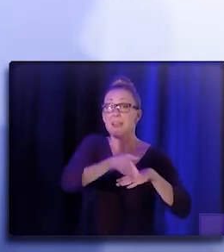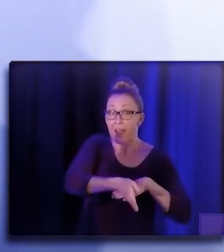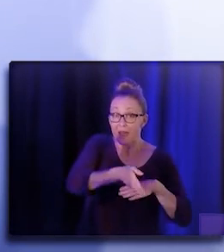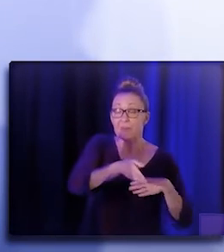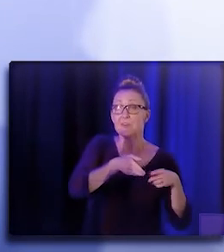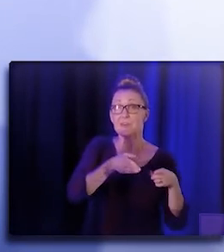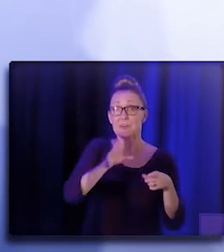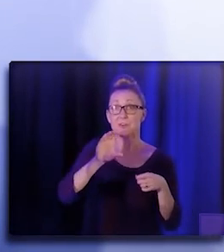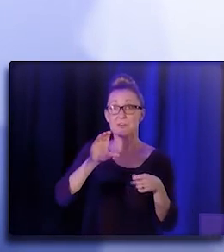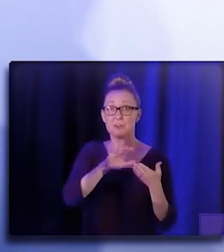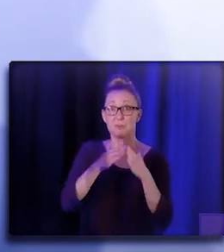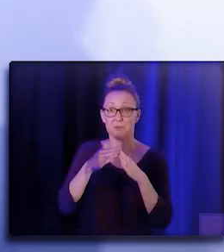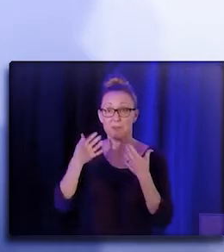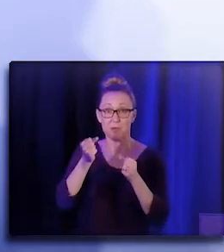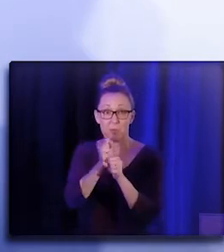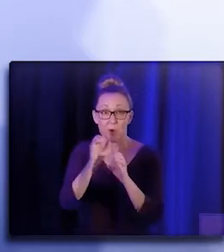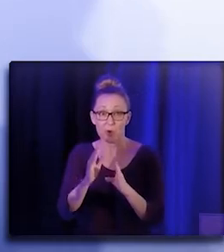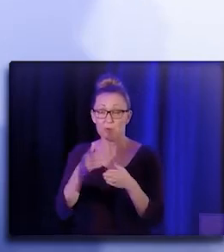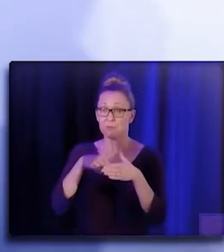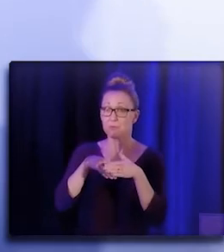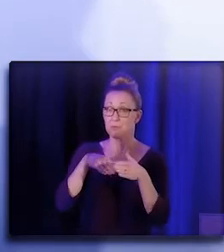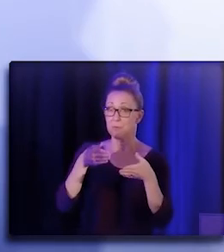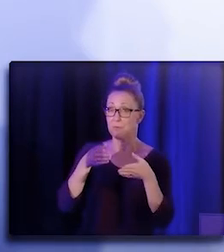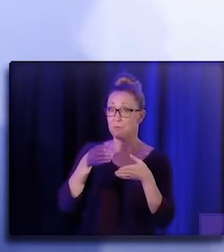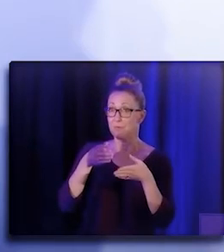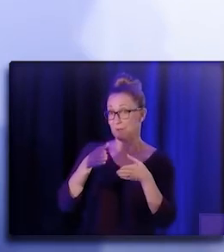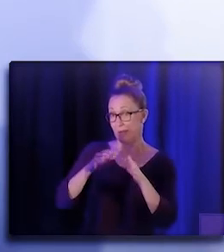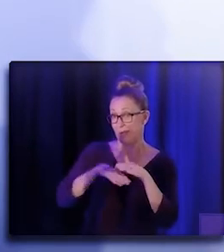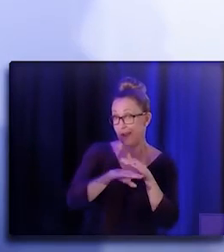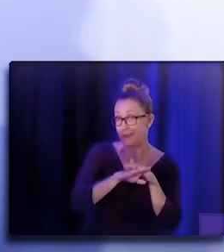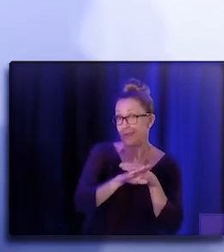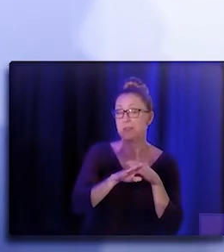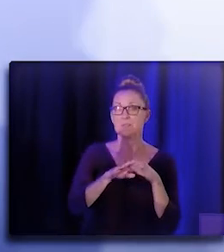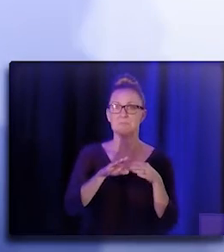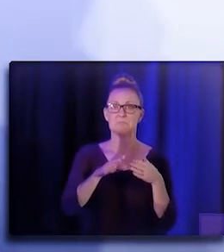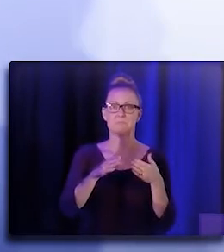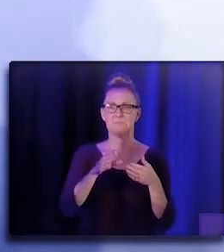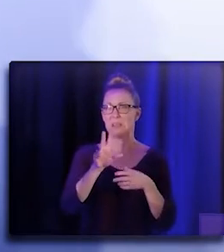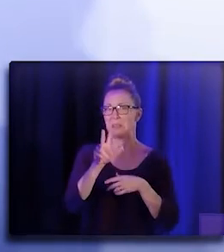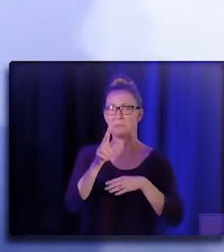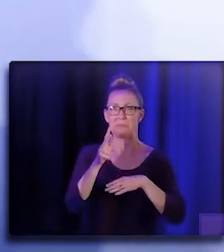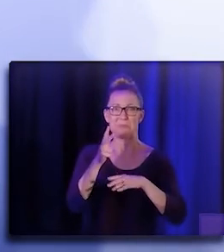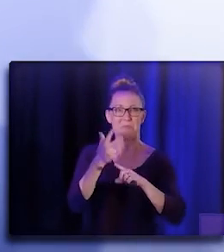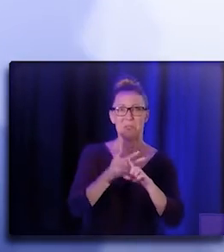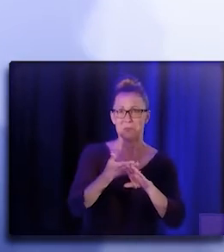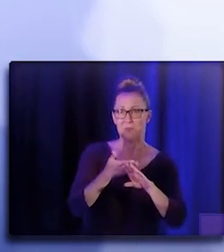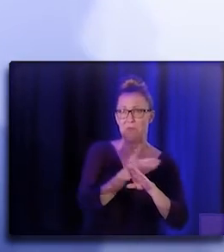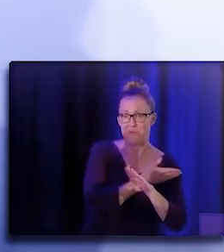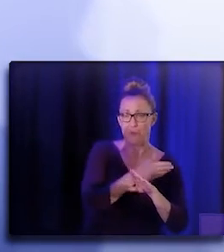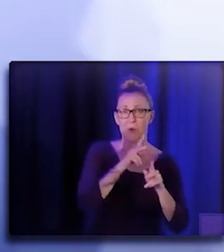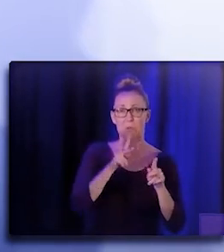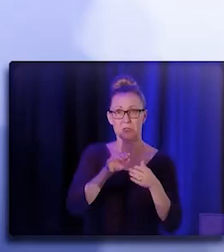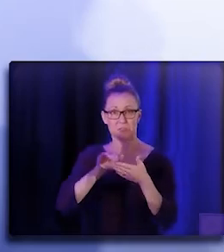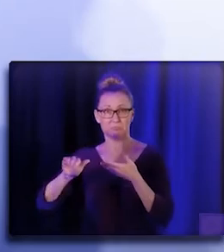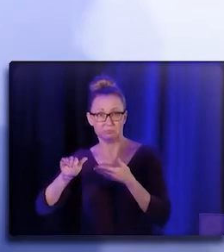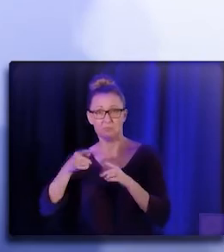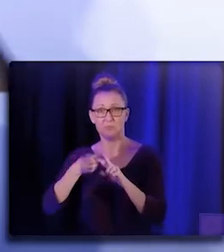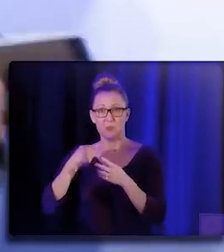from the organization to actually go in, you know, roughly 90 days before to create a relationship and do a warm handoff, if you will,